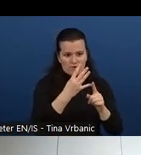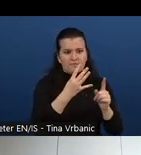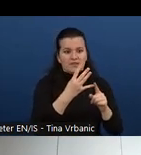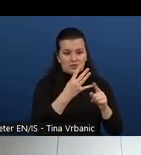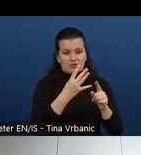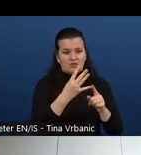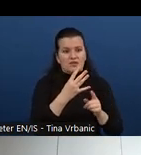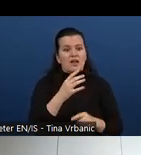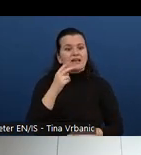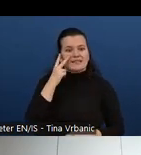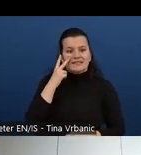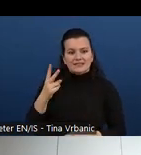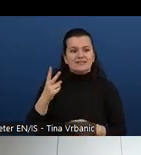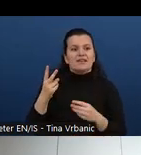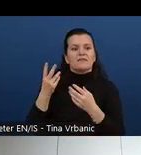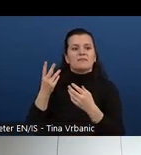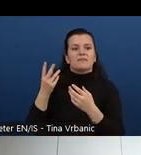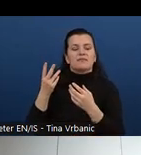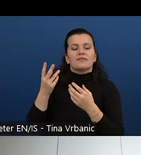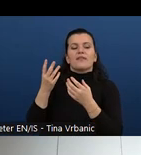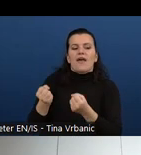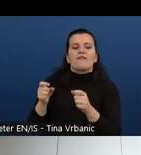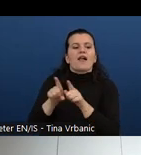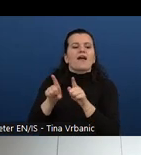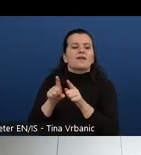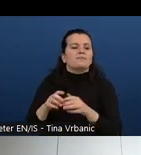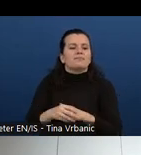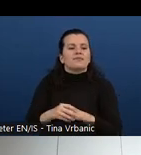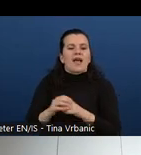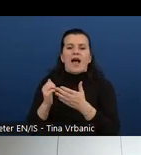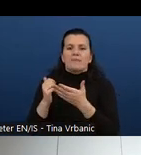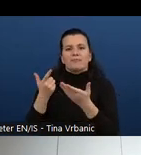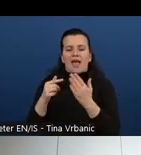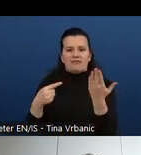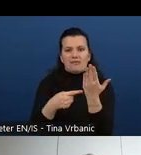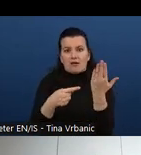We do have some specifics on that, on the second of our modules. That's call people and digital technology.